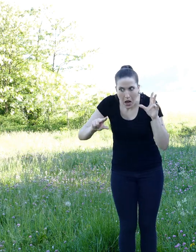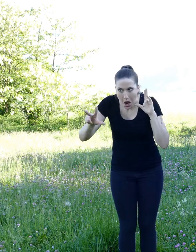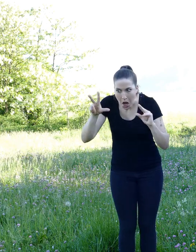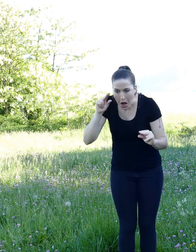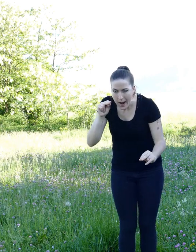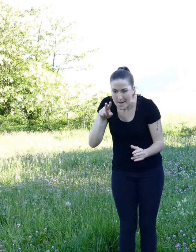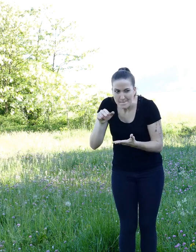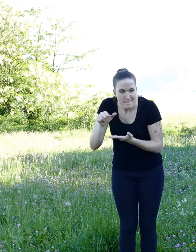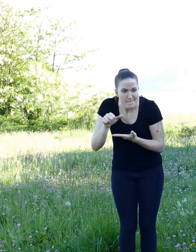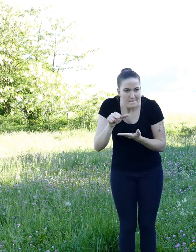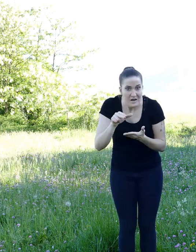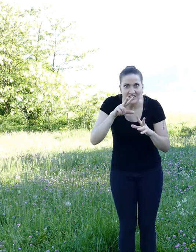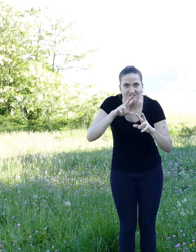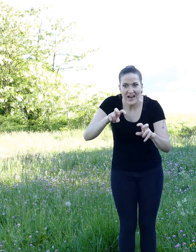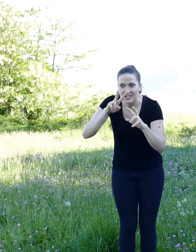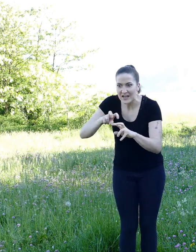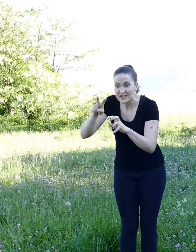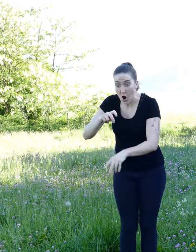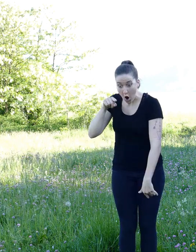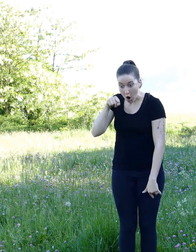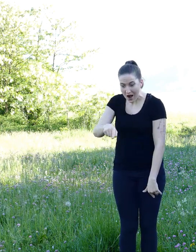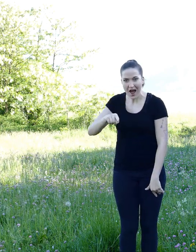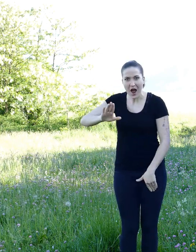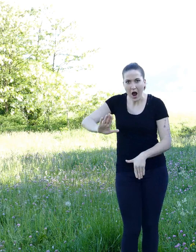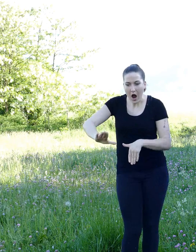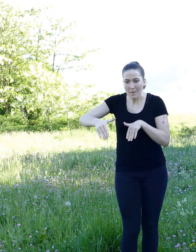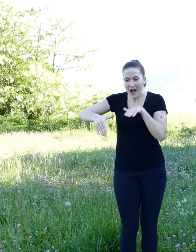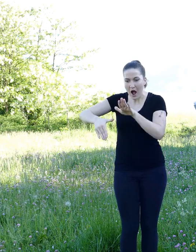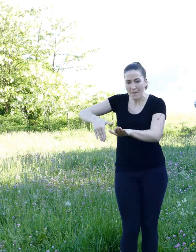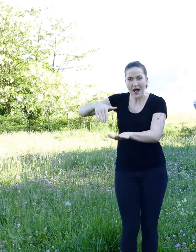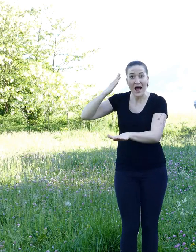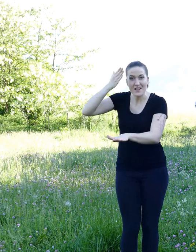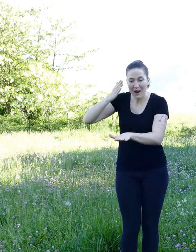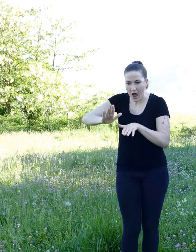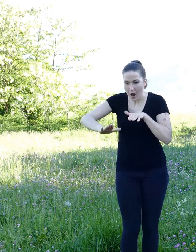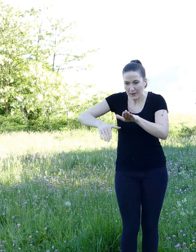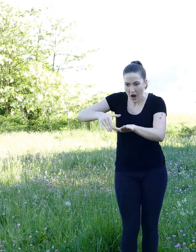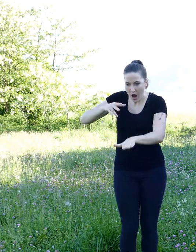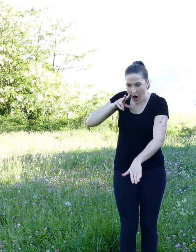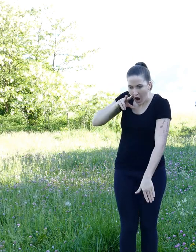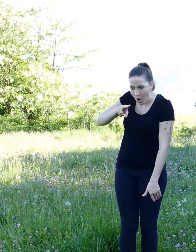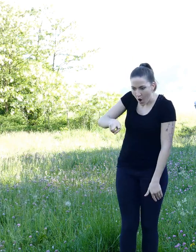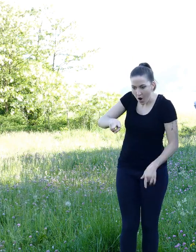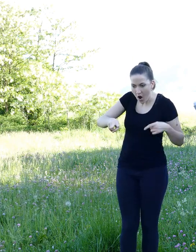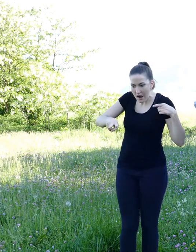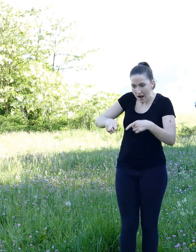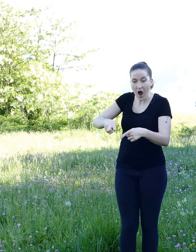Diabou managed to find fresh footprints nearby the hide and immediately informed inspector George about it.